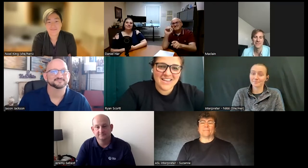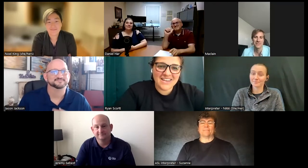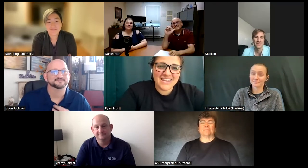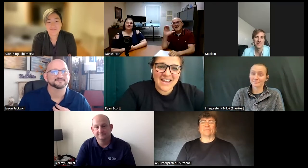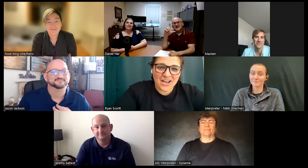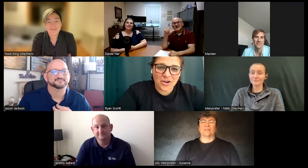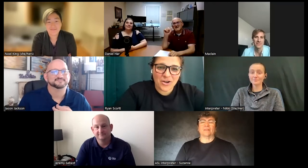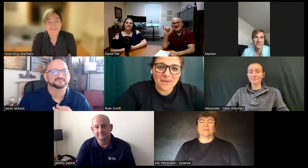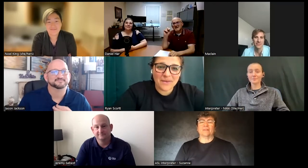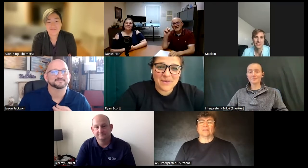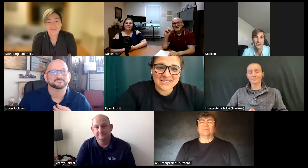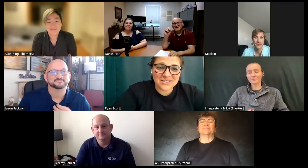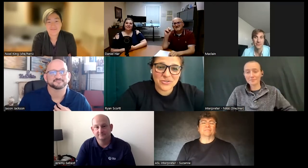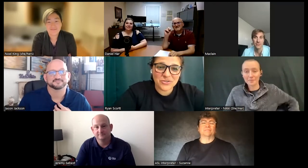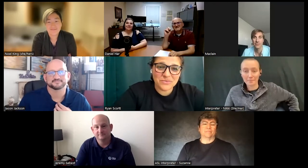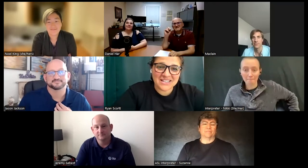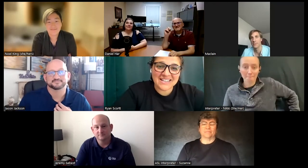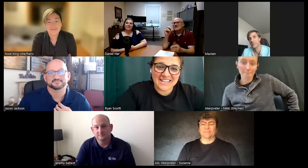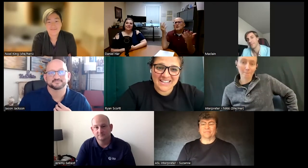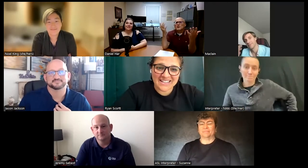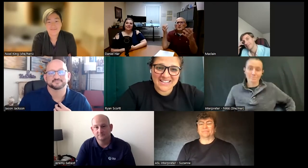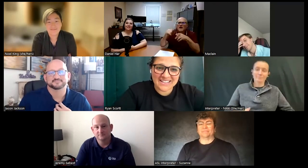now I'm gonna probably